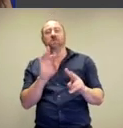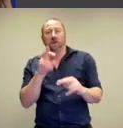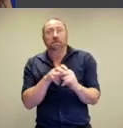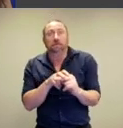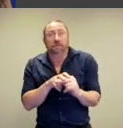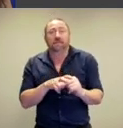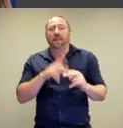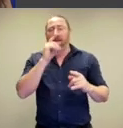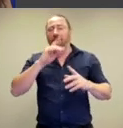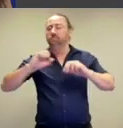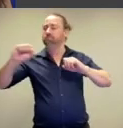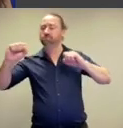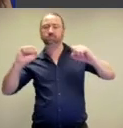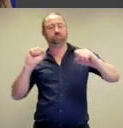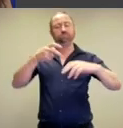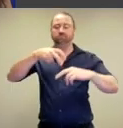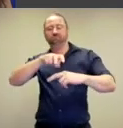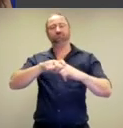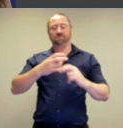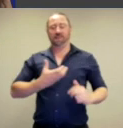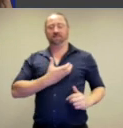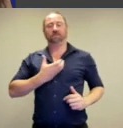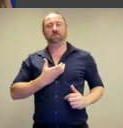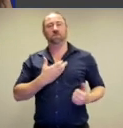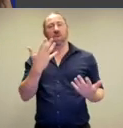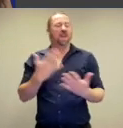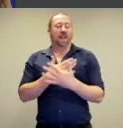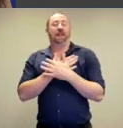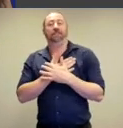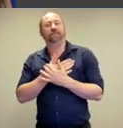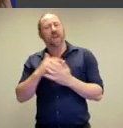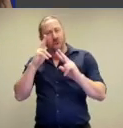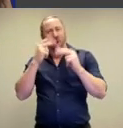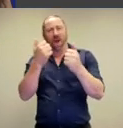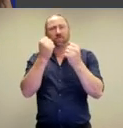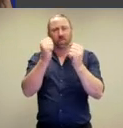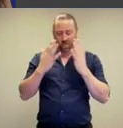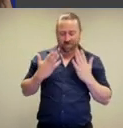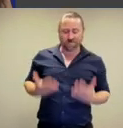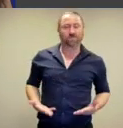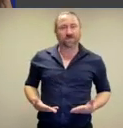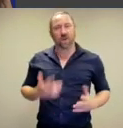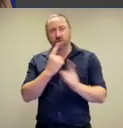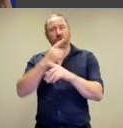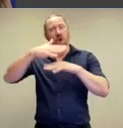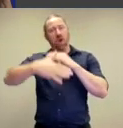So, stretch, move, find somewhere comfortable, love and look after your